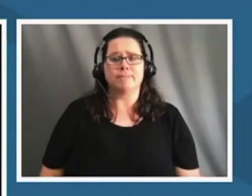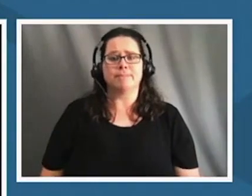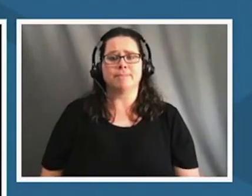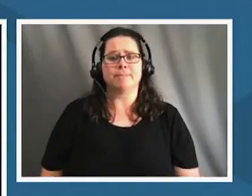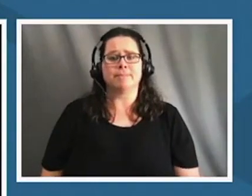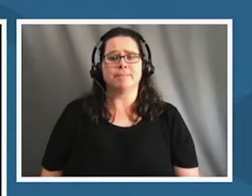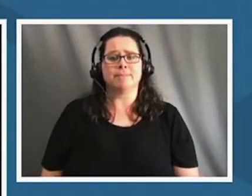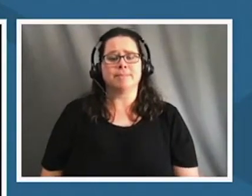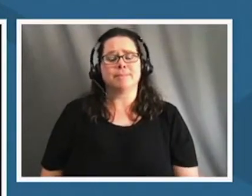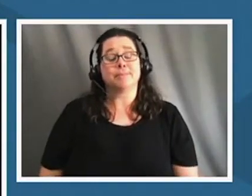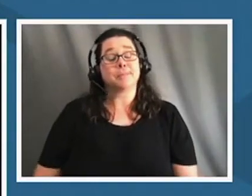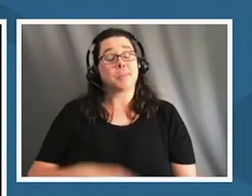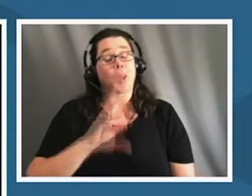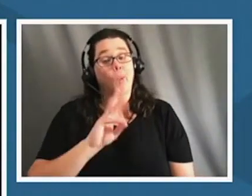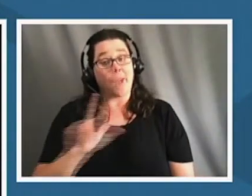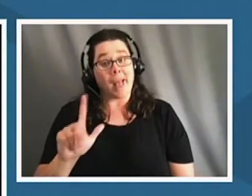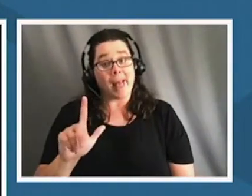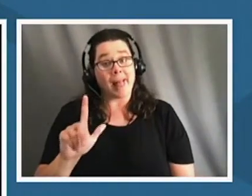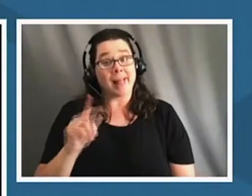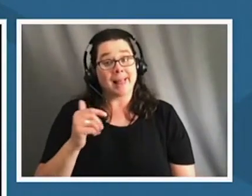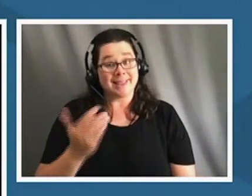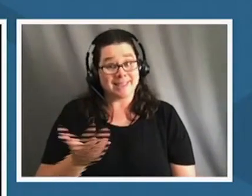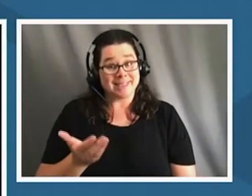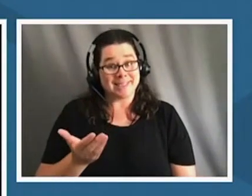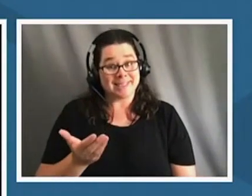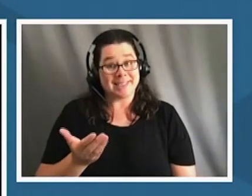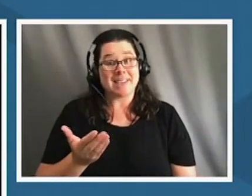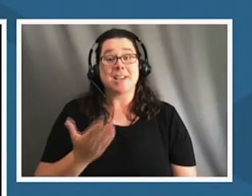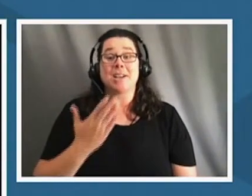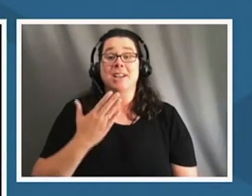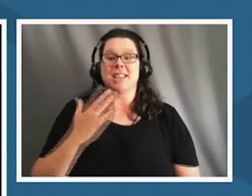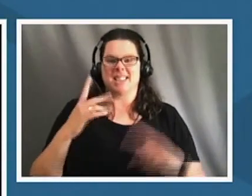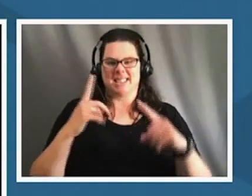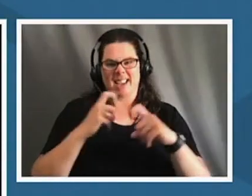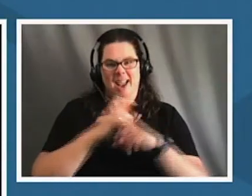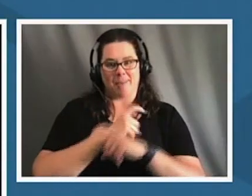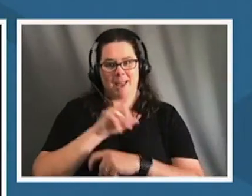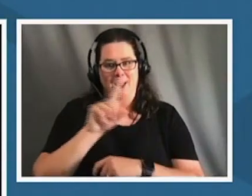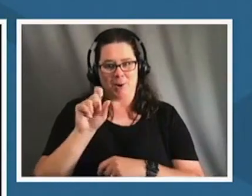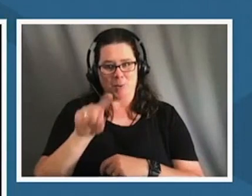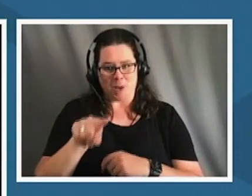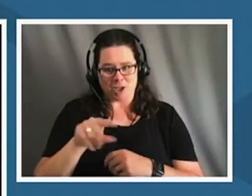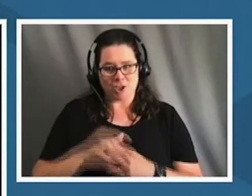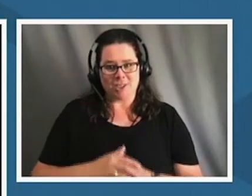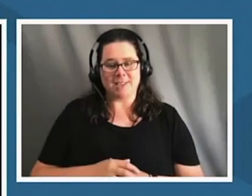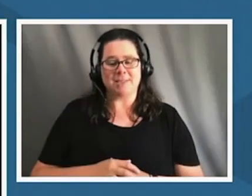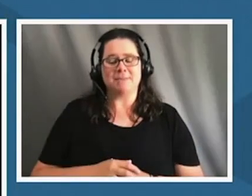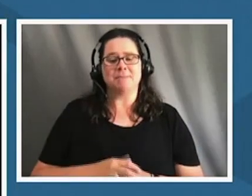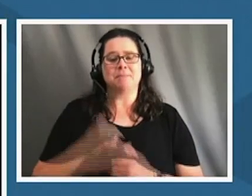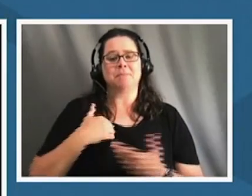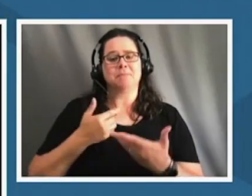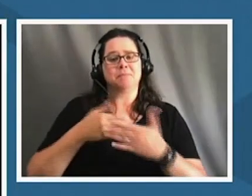well that that's a really complicated question